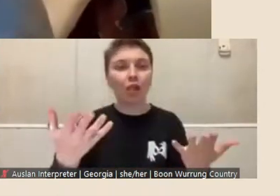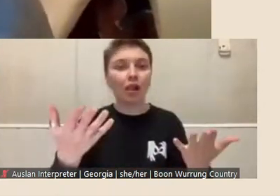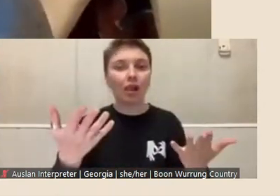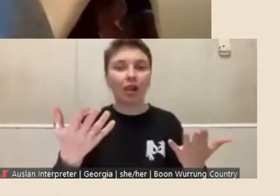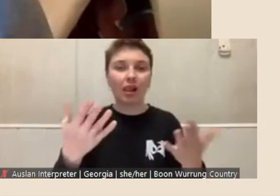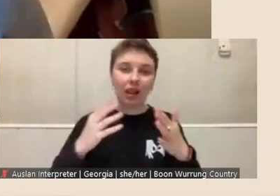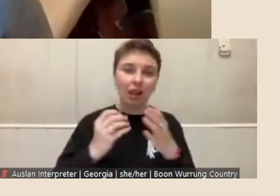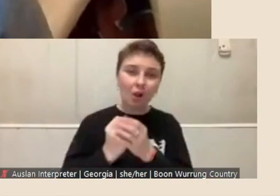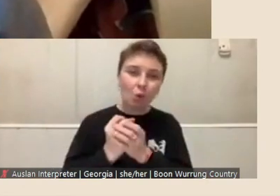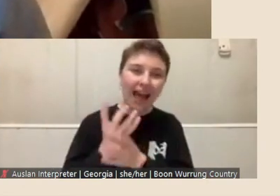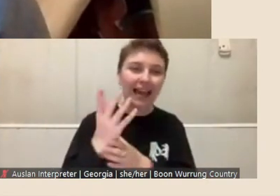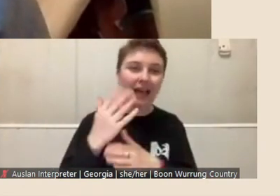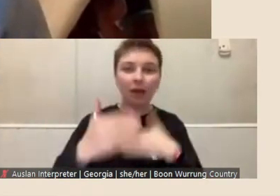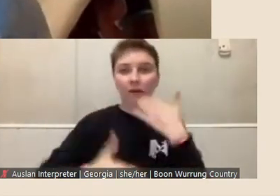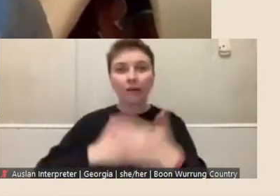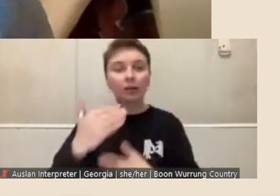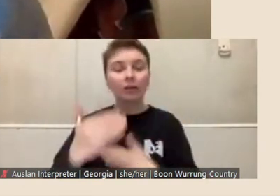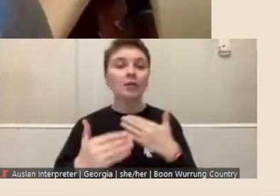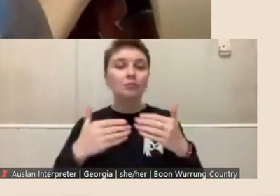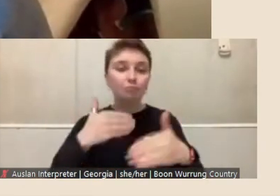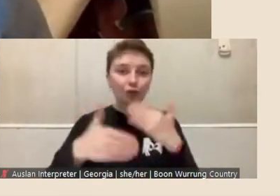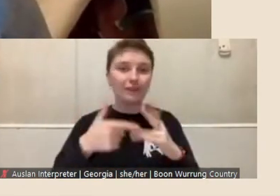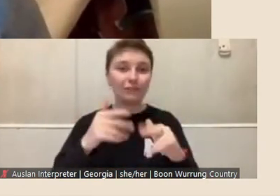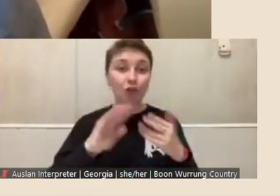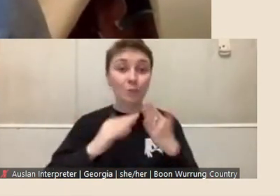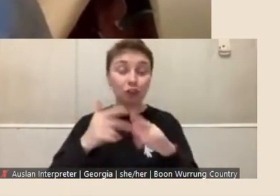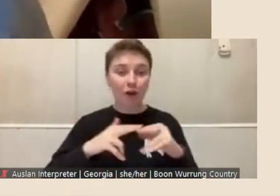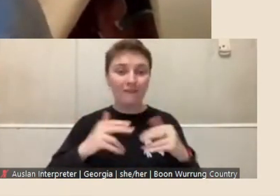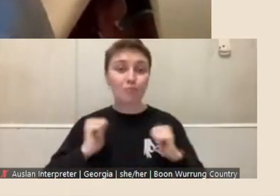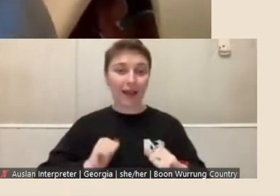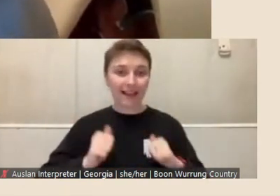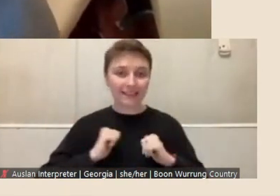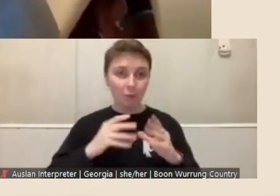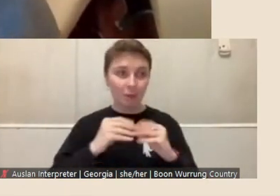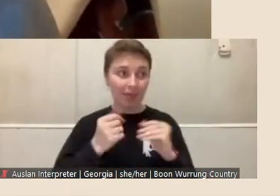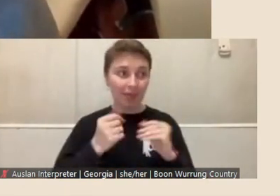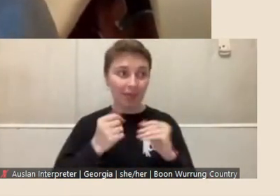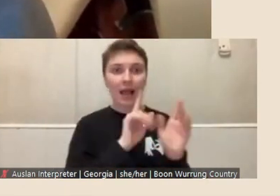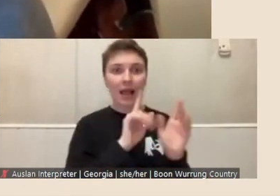community of practice around our collections that the fellowships are designed to support.